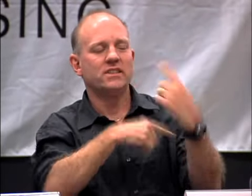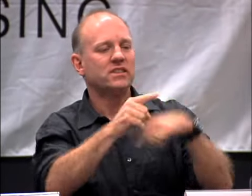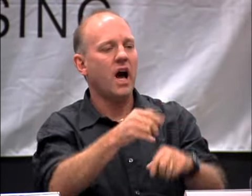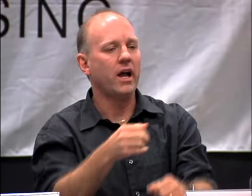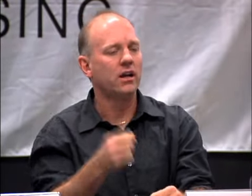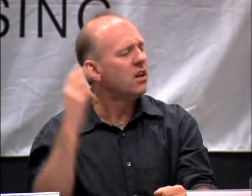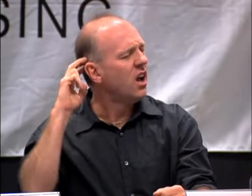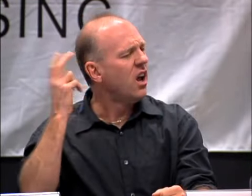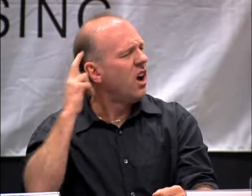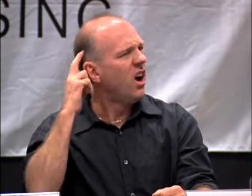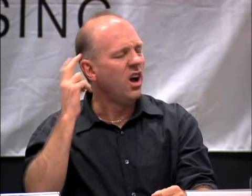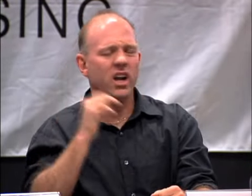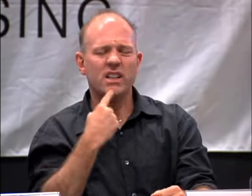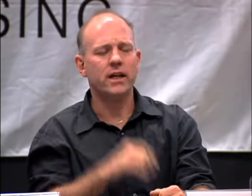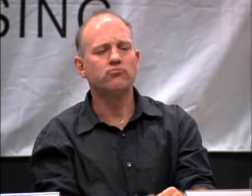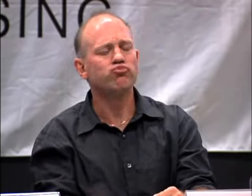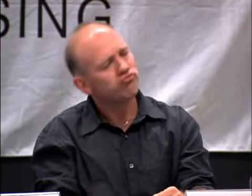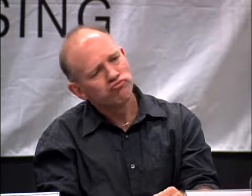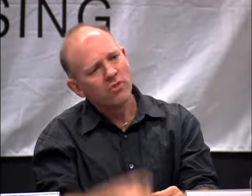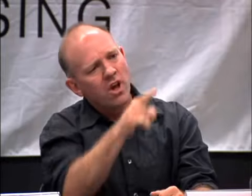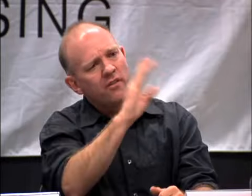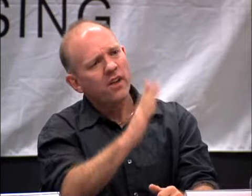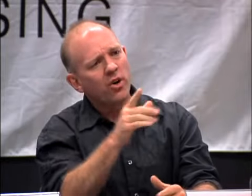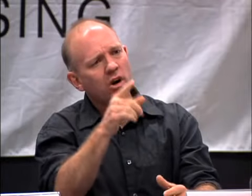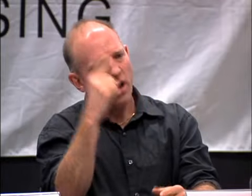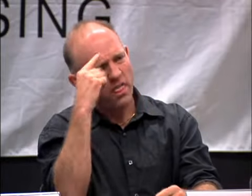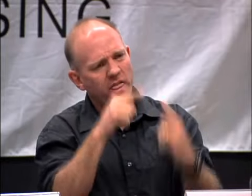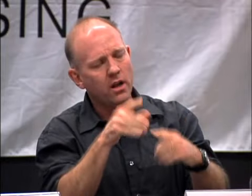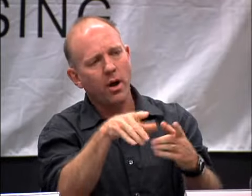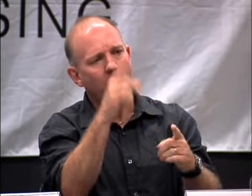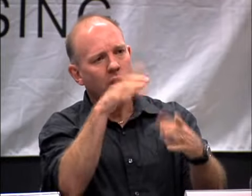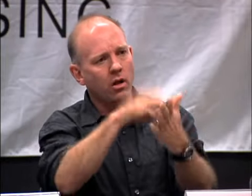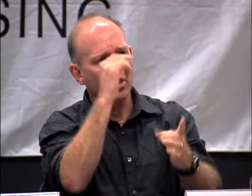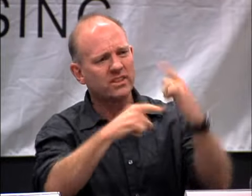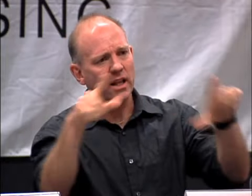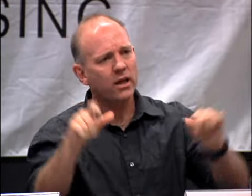A COCHLEAR IMPLANT?" SHE DIDN'T SIGN IT. I SAID, "HAVE YOU EVER THOUGHT